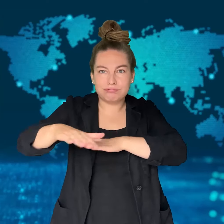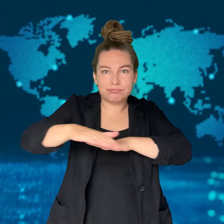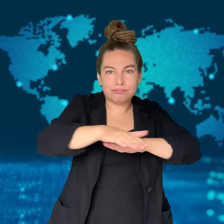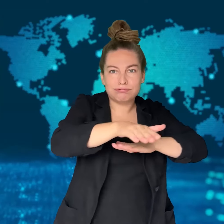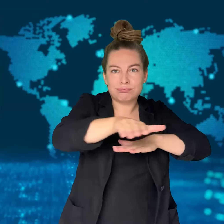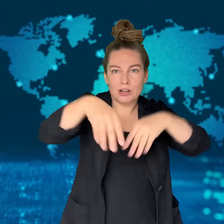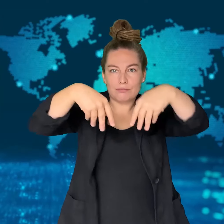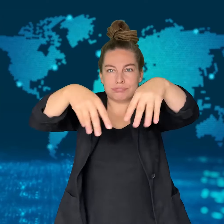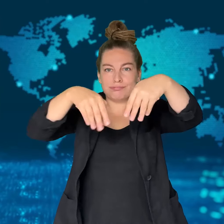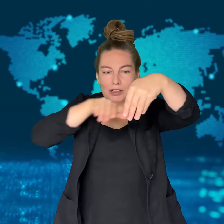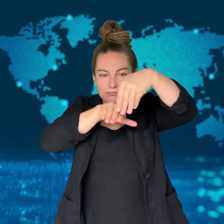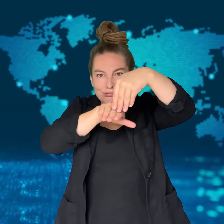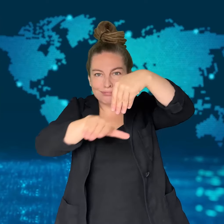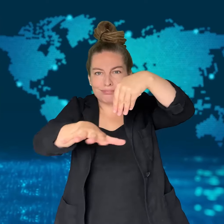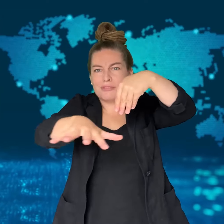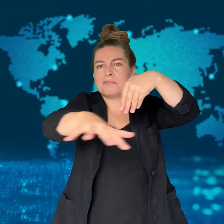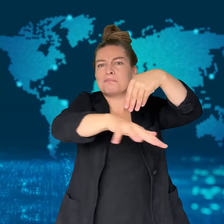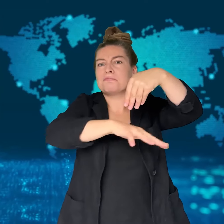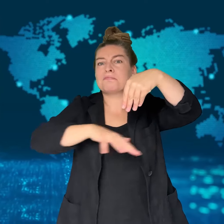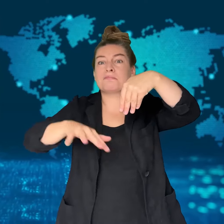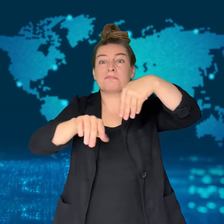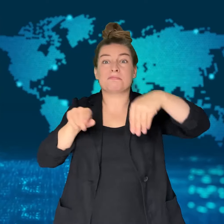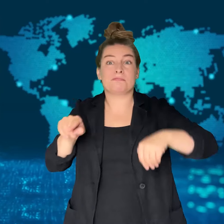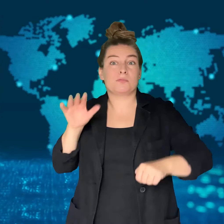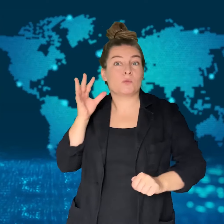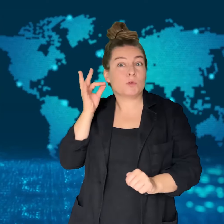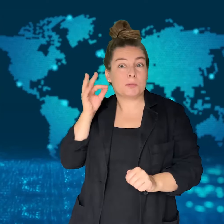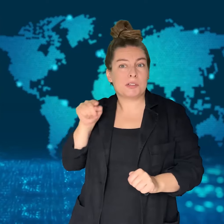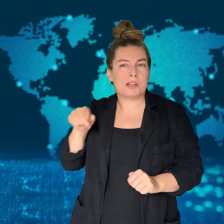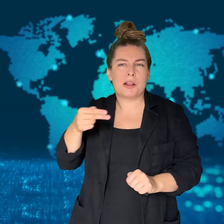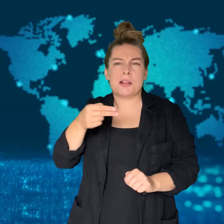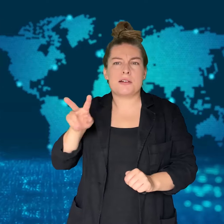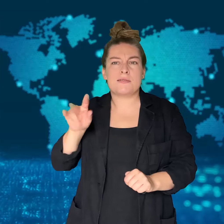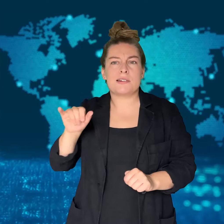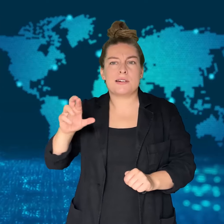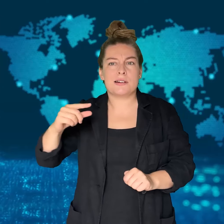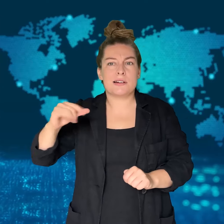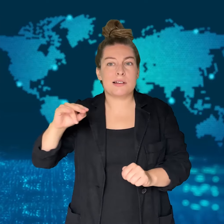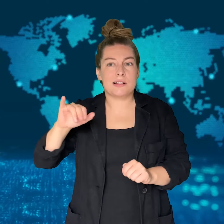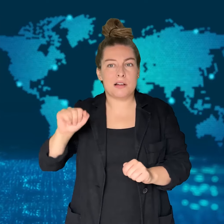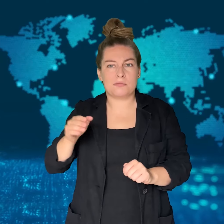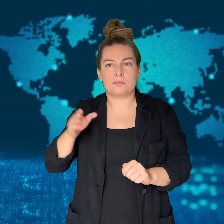She has been identified as Virginia Christine Vinton from Waxhaw,